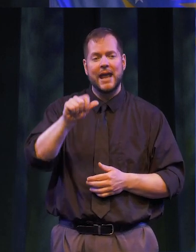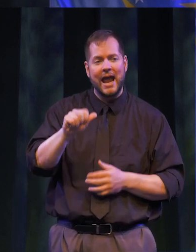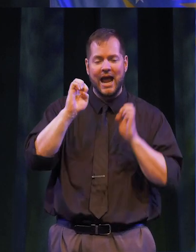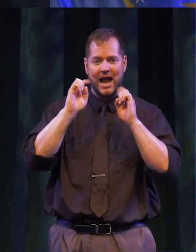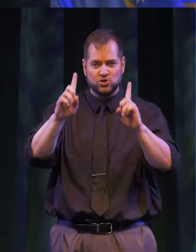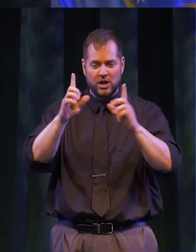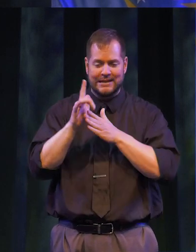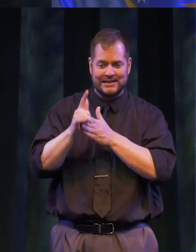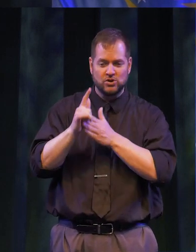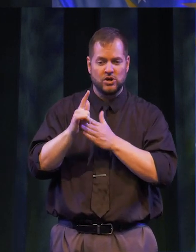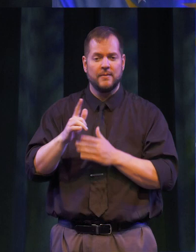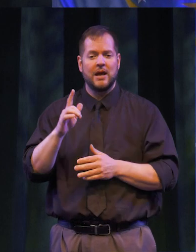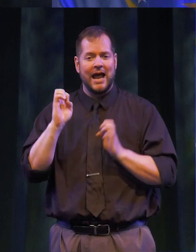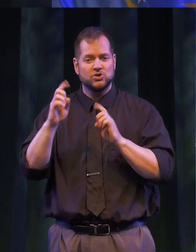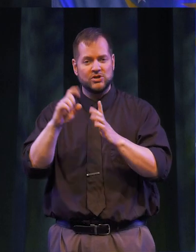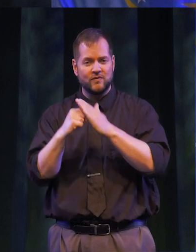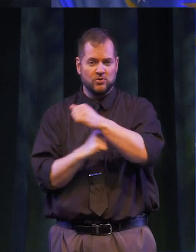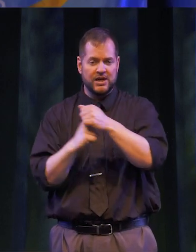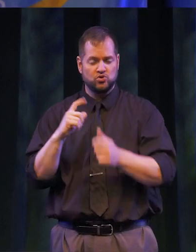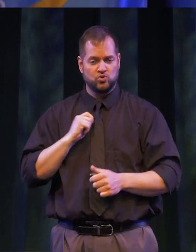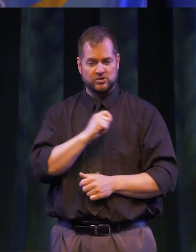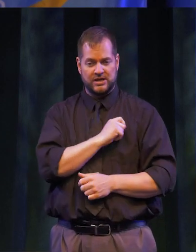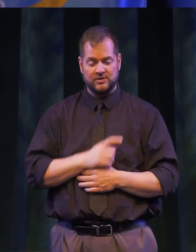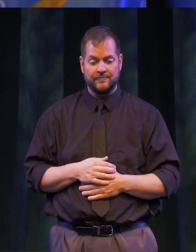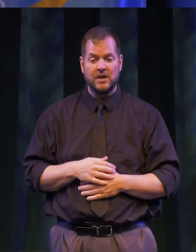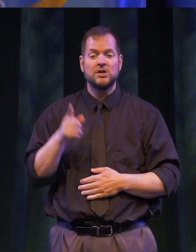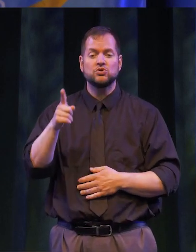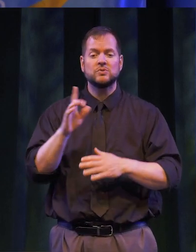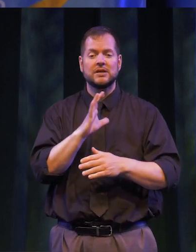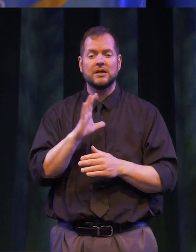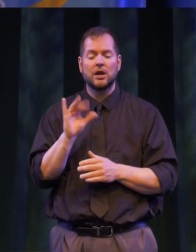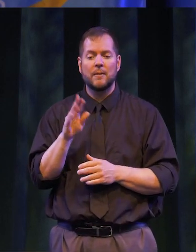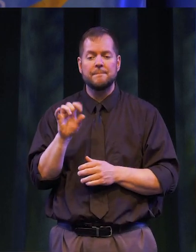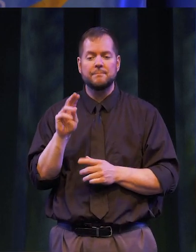EDUCATIONAL LEADERSHIP FOUNDATION TRUSTEE, CHAIR OF COMMISSIONS AND MEMBER OF THE SENIOR